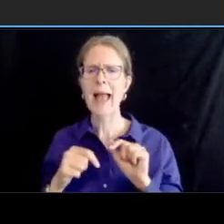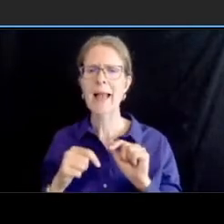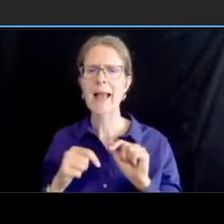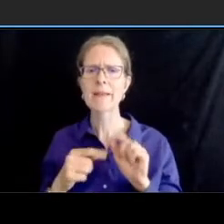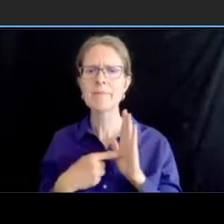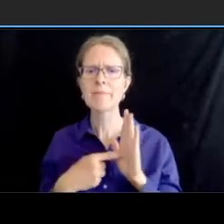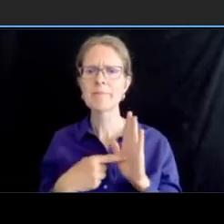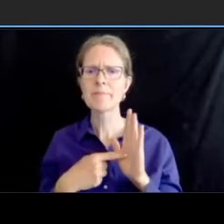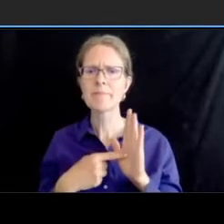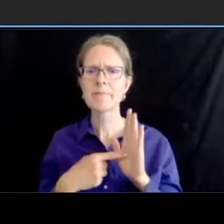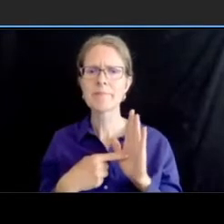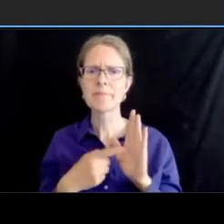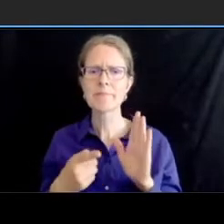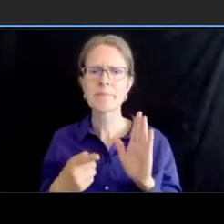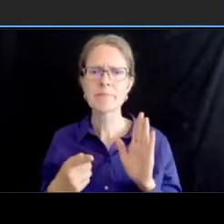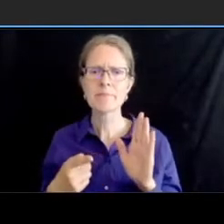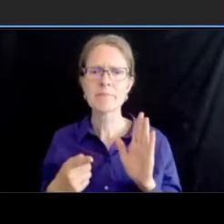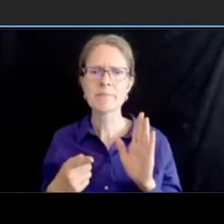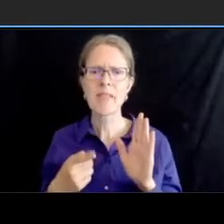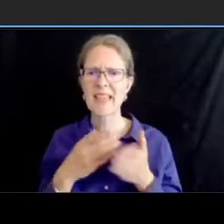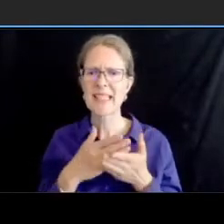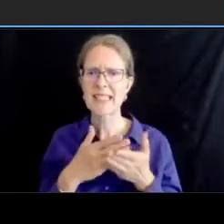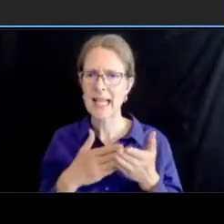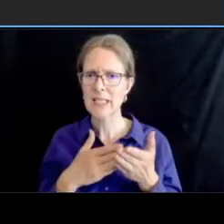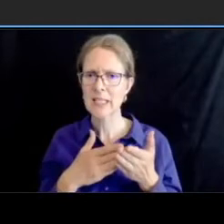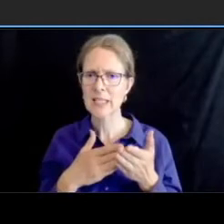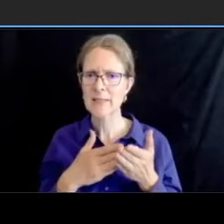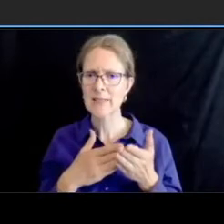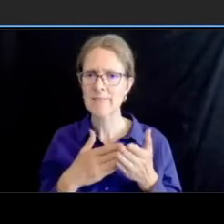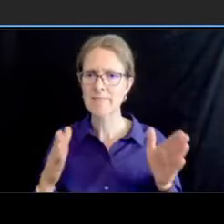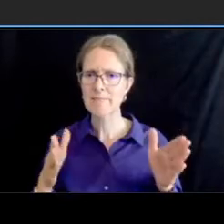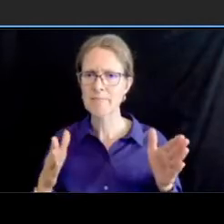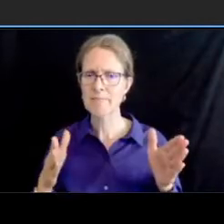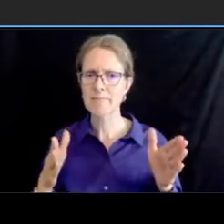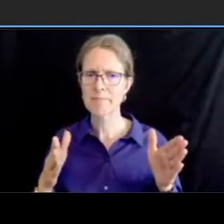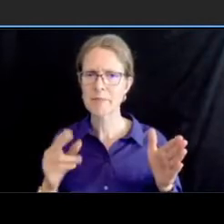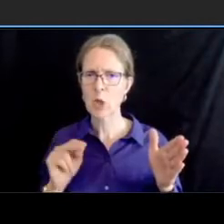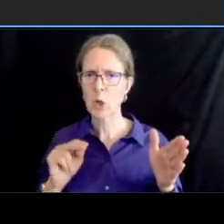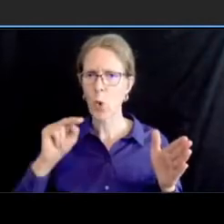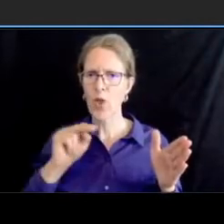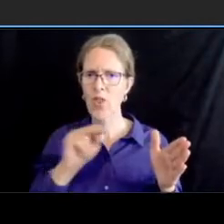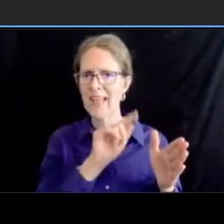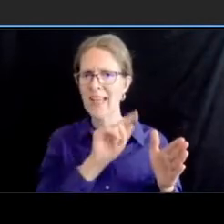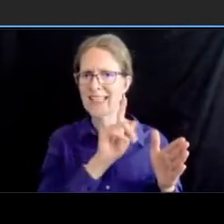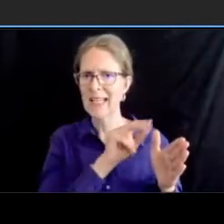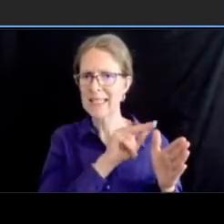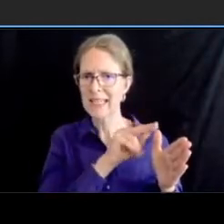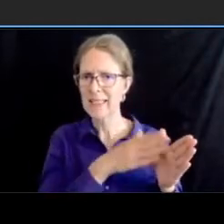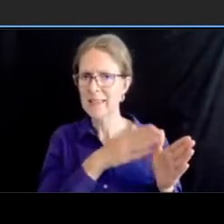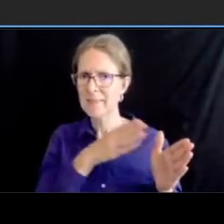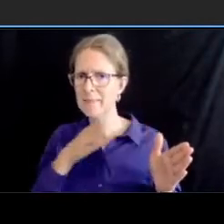um just north of children and uh running past upton street onto the north